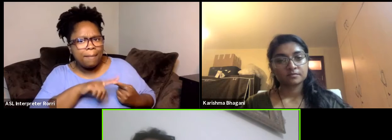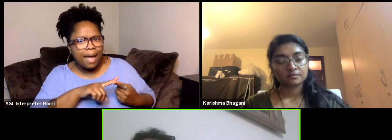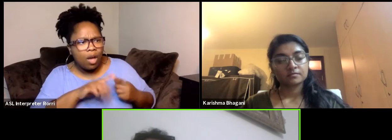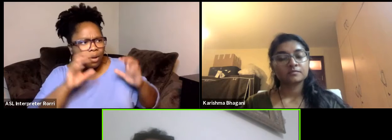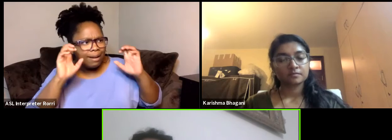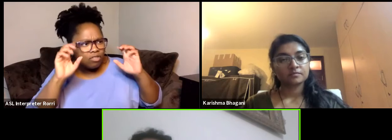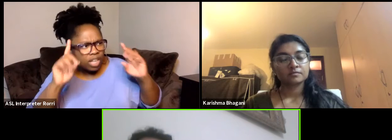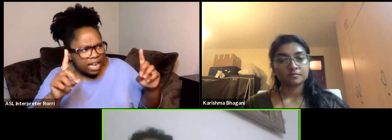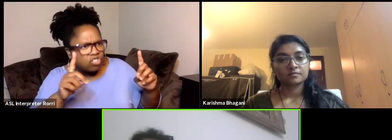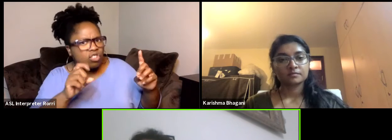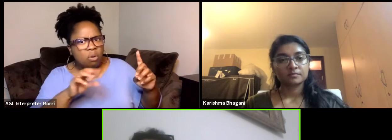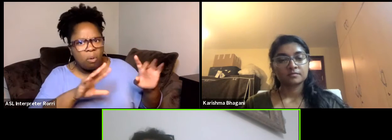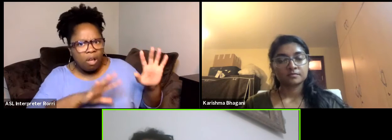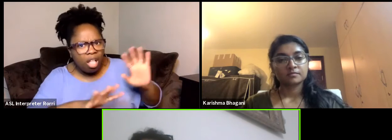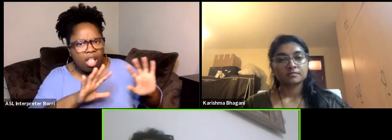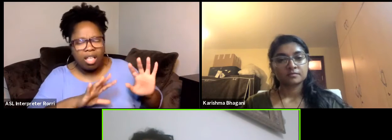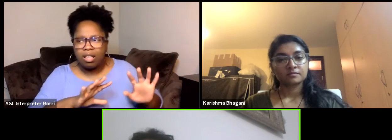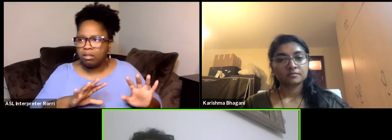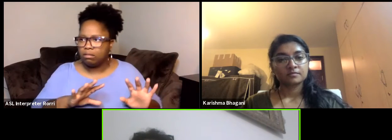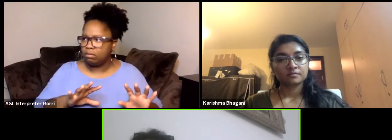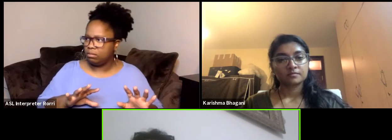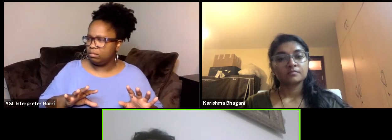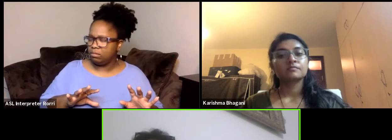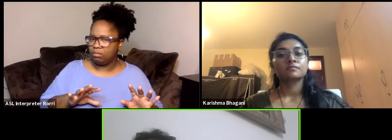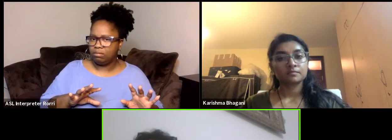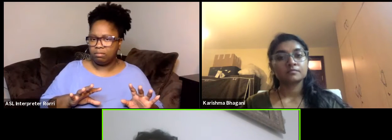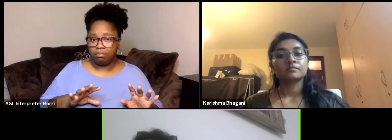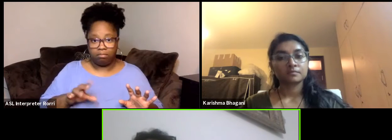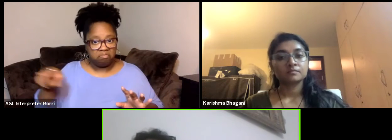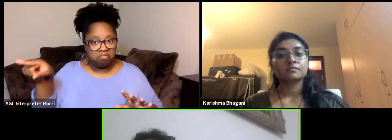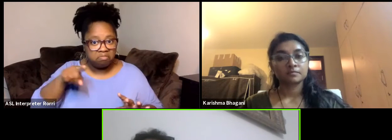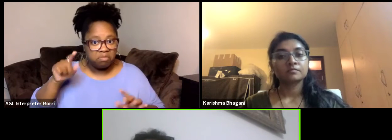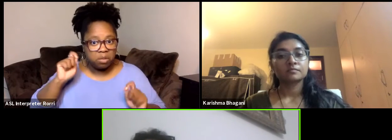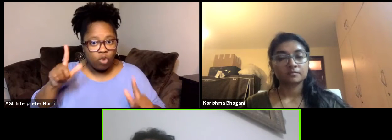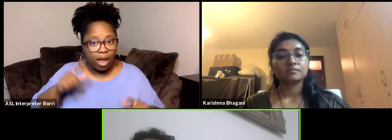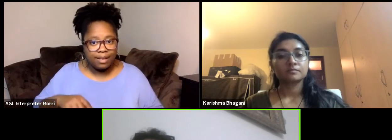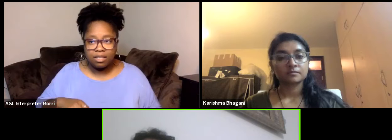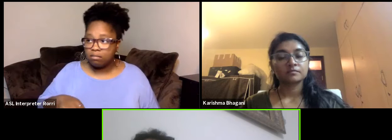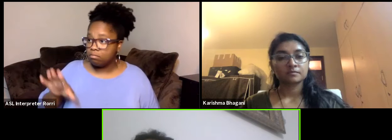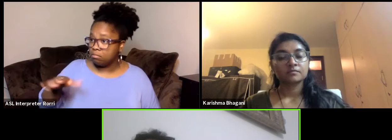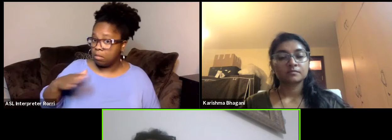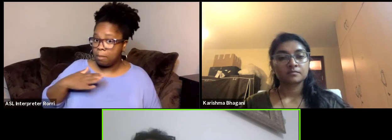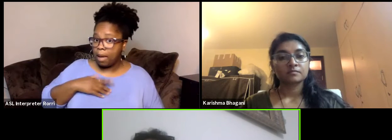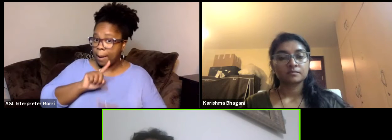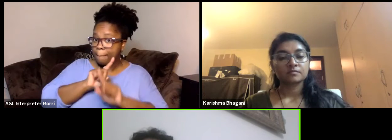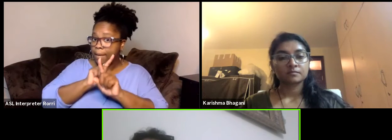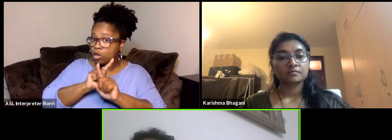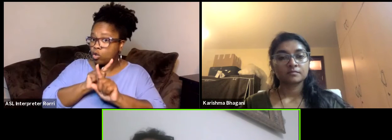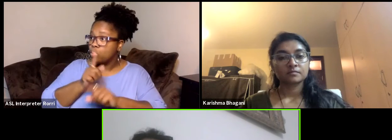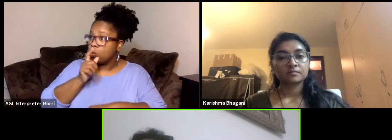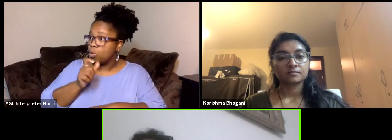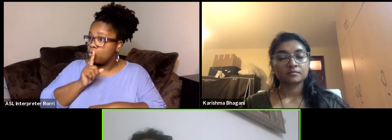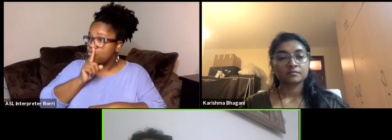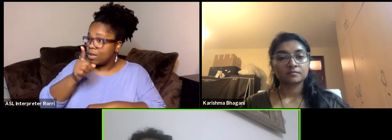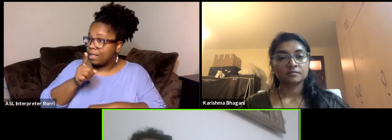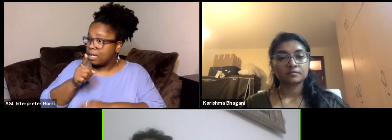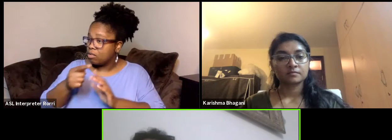I said people are surprised because I said my mentors the people who really taught me are Senegalese.